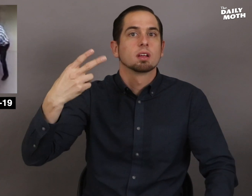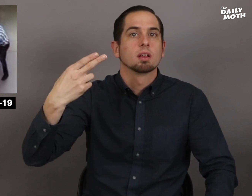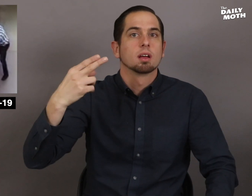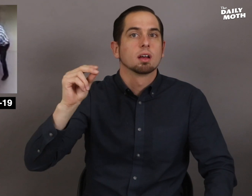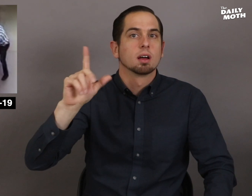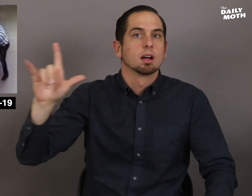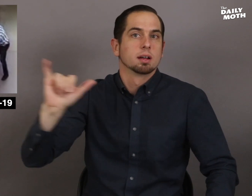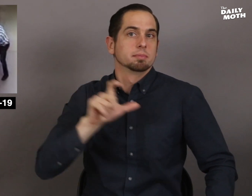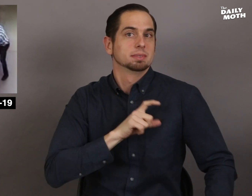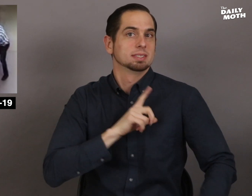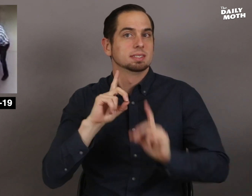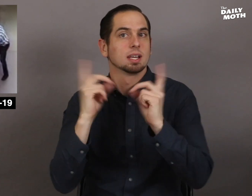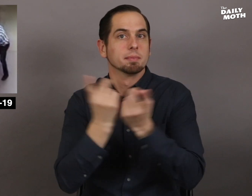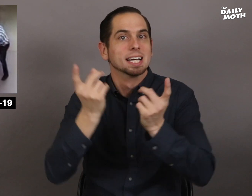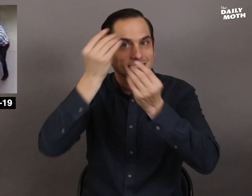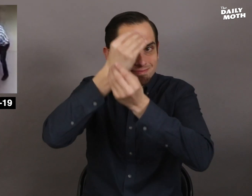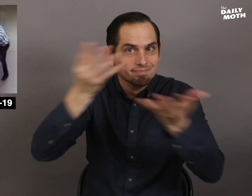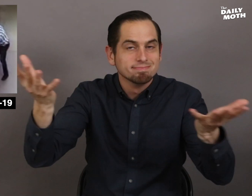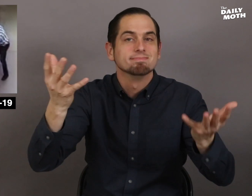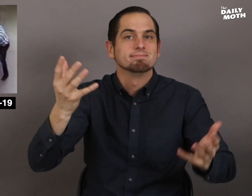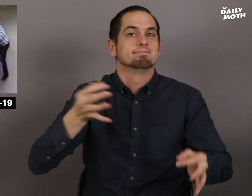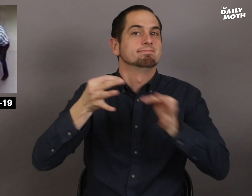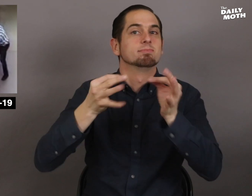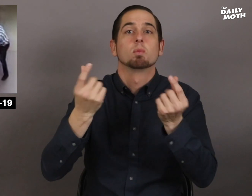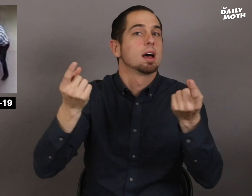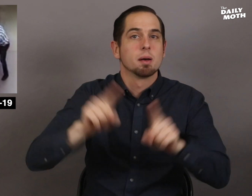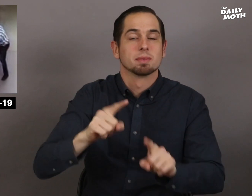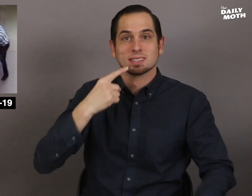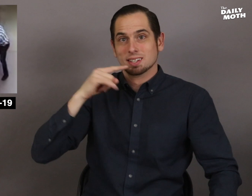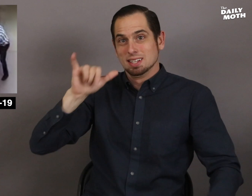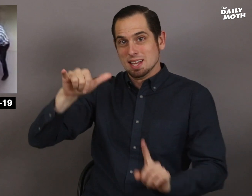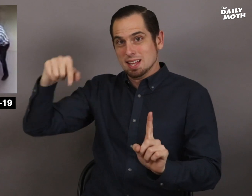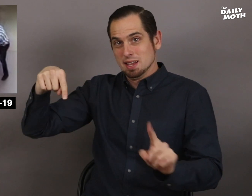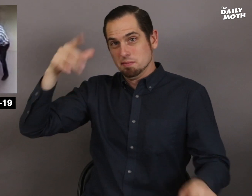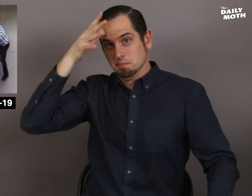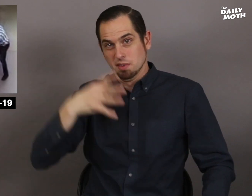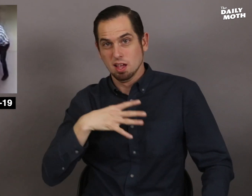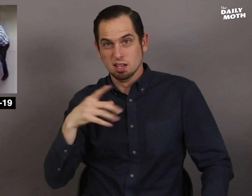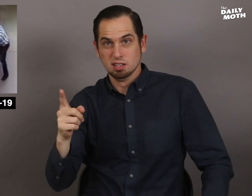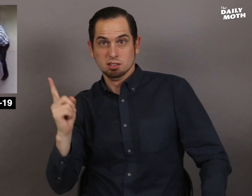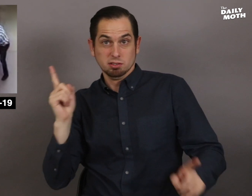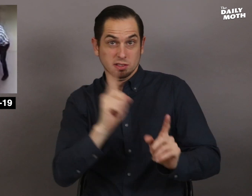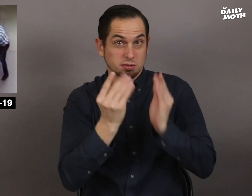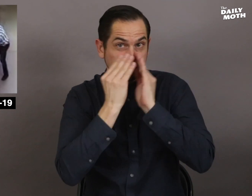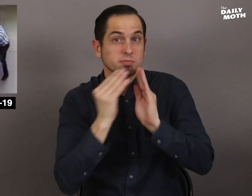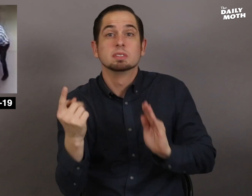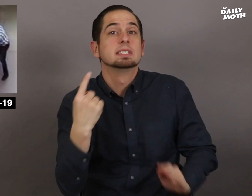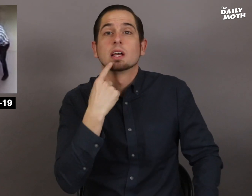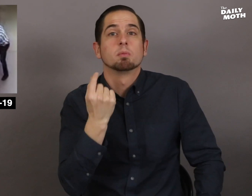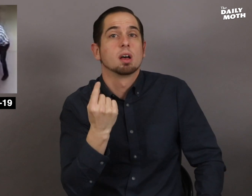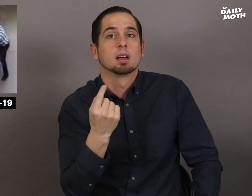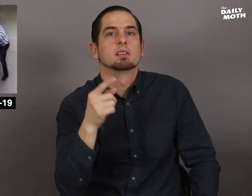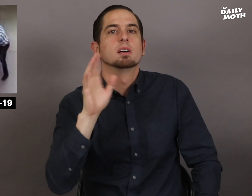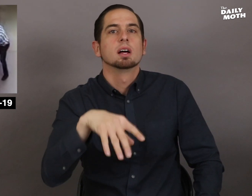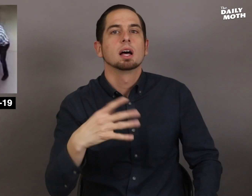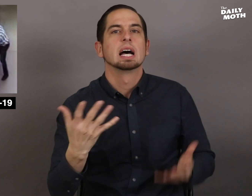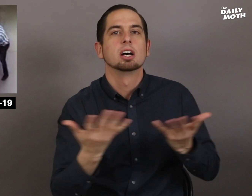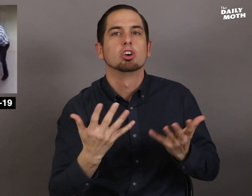The Holly Police Department said the man told the employee